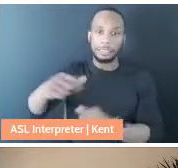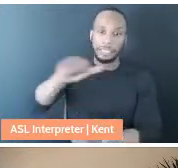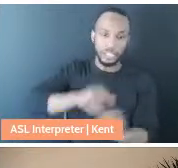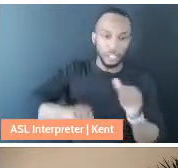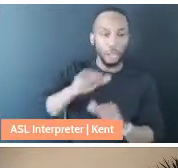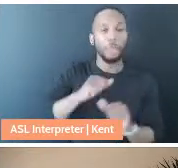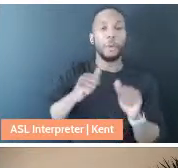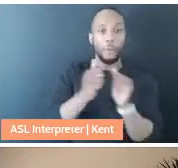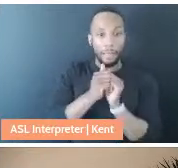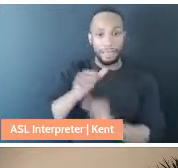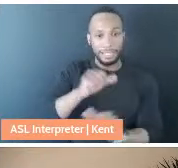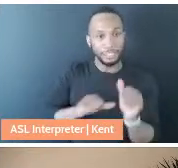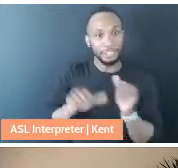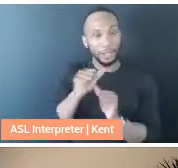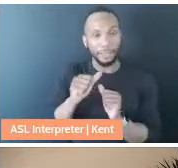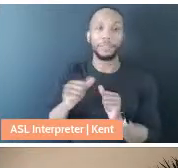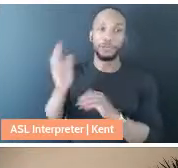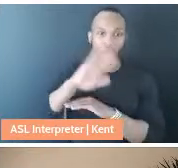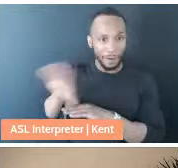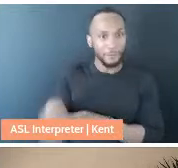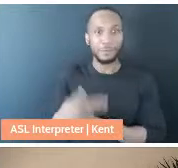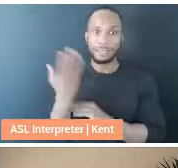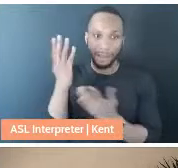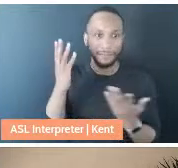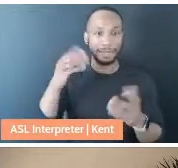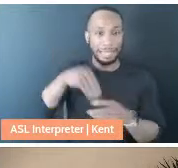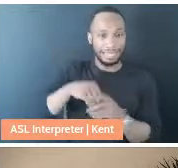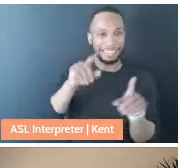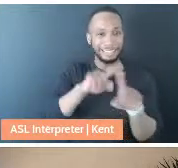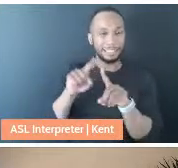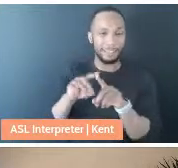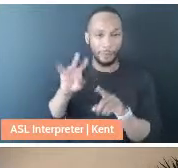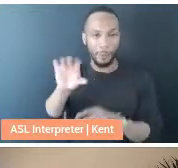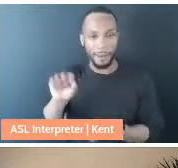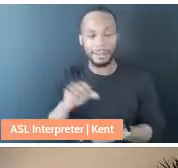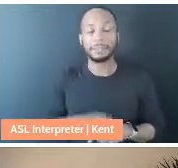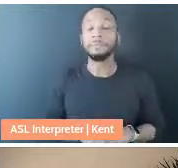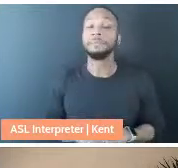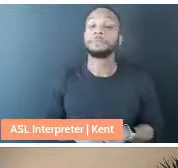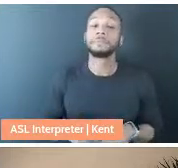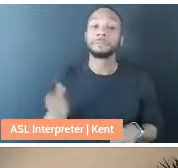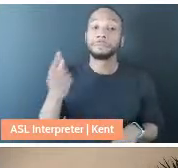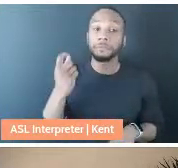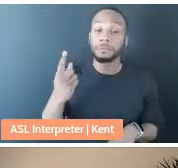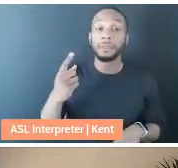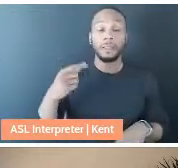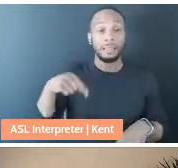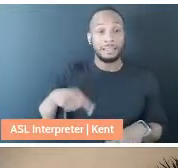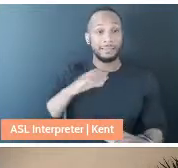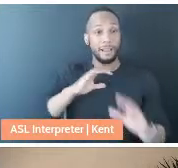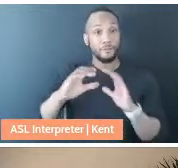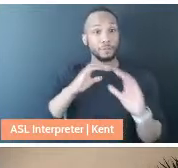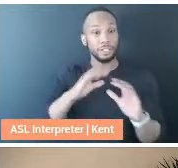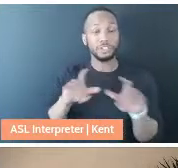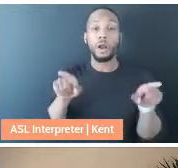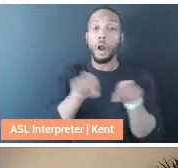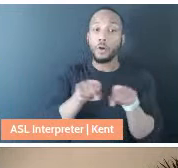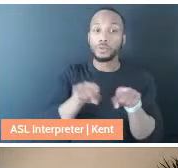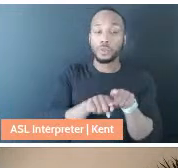other 24/7 in this different way. This conversation also brings up